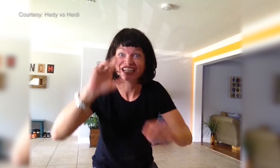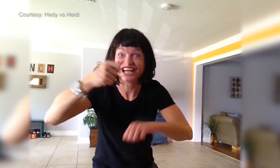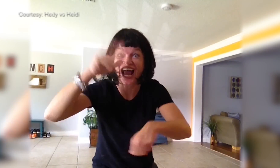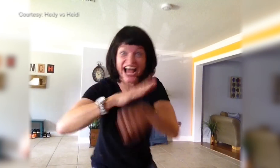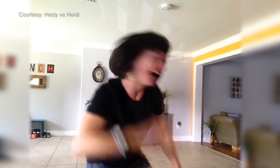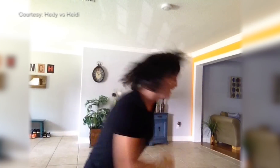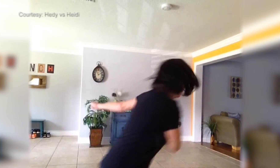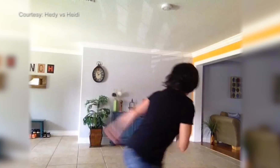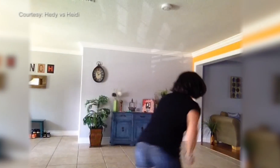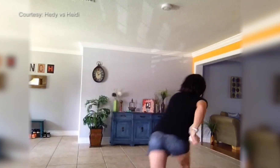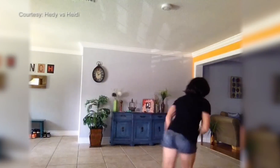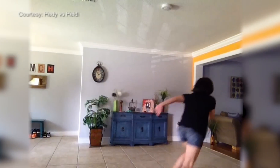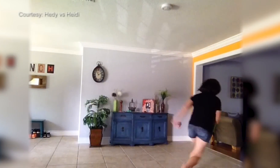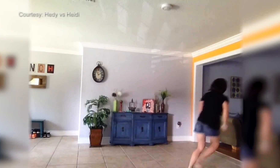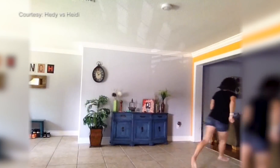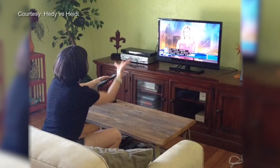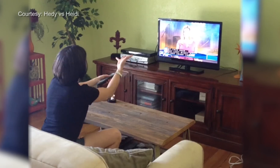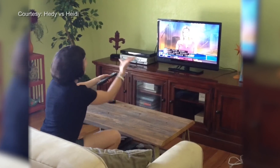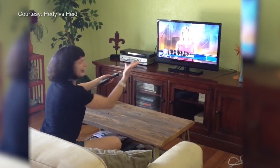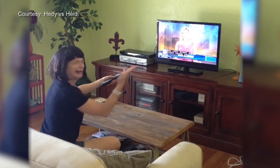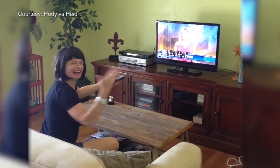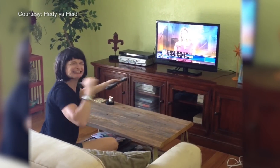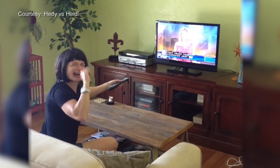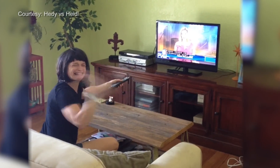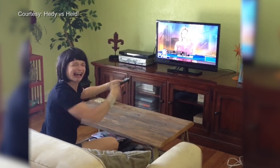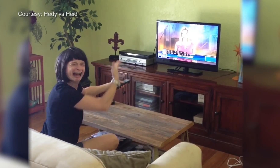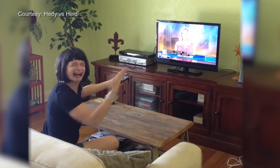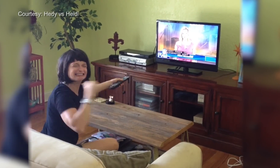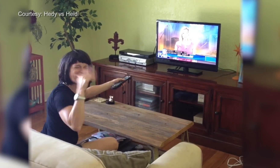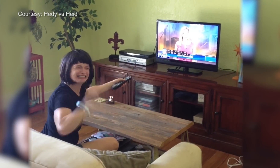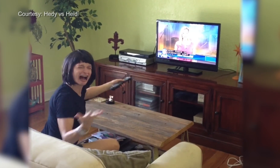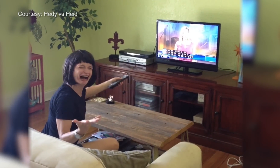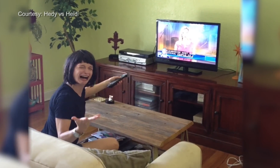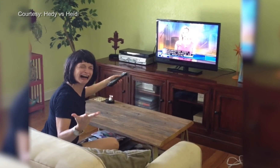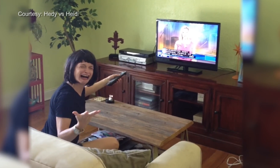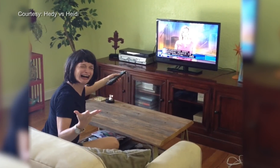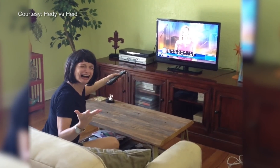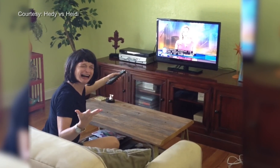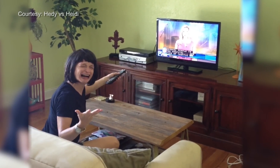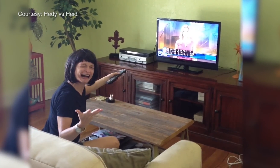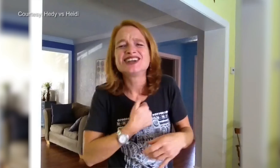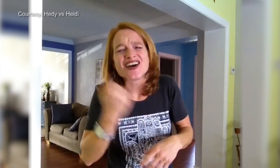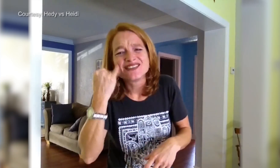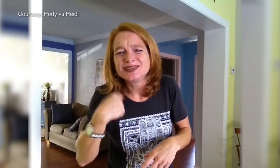Sure I’ll go see if it’s on! WHAT? It’s not there. It is not there!!!